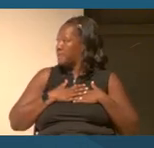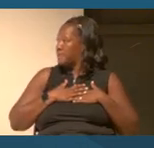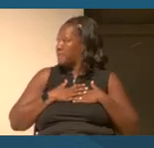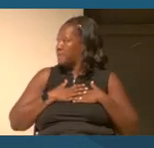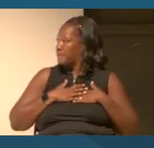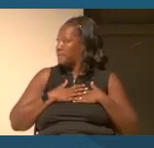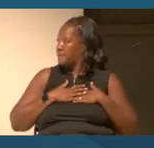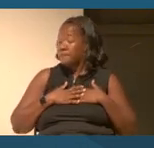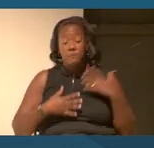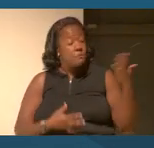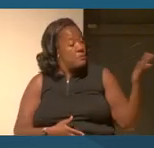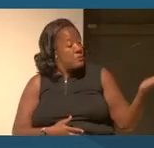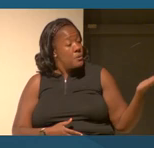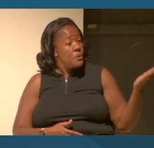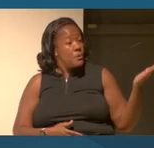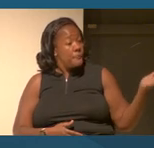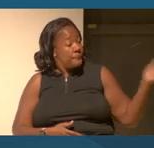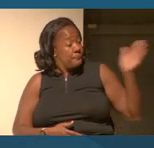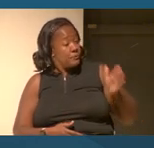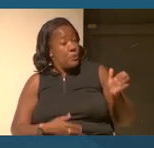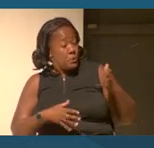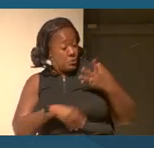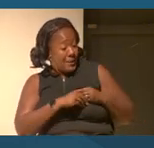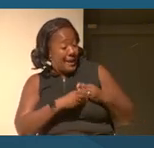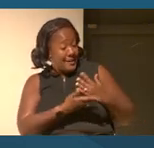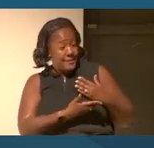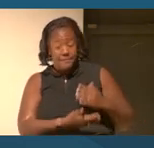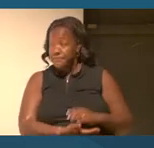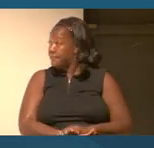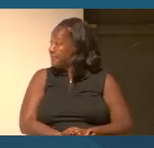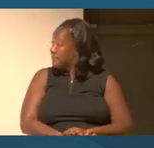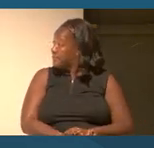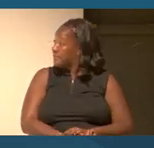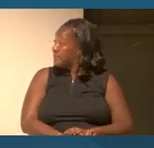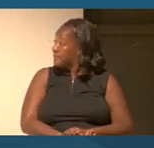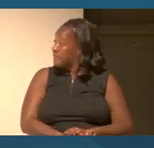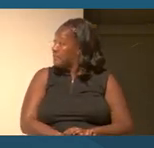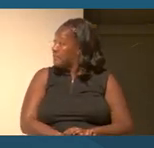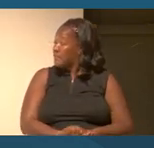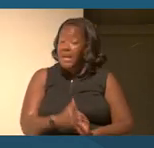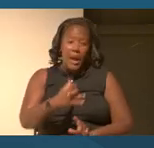Is there anything that you would add to that? Well, it was so eloquently state that thank you, Theo.